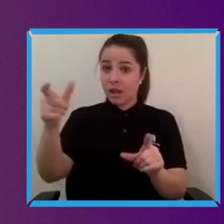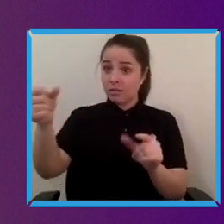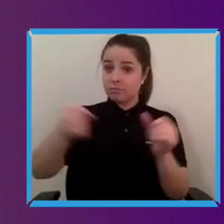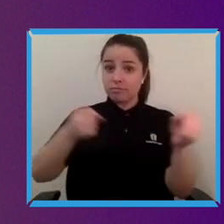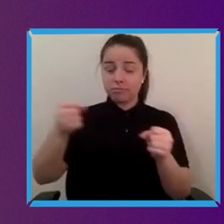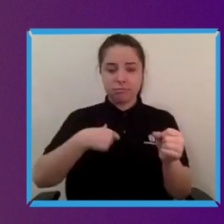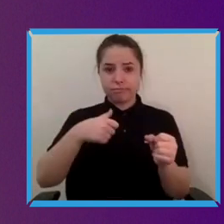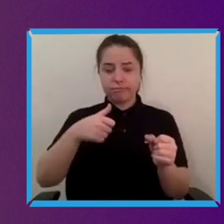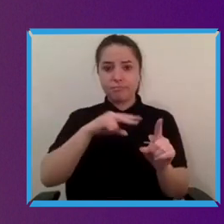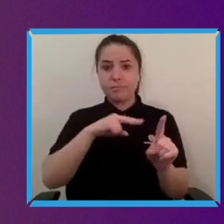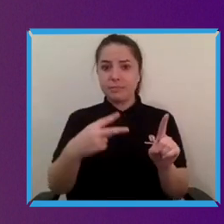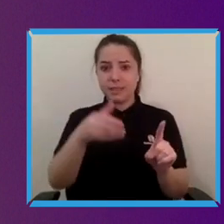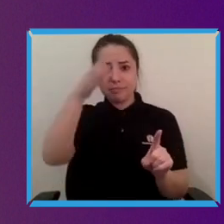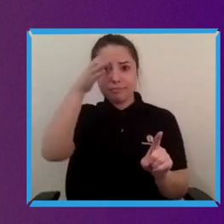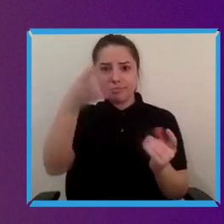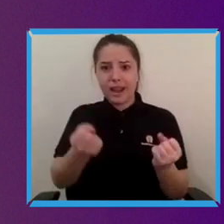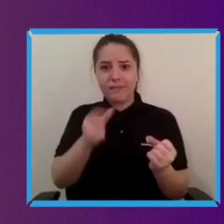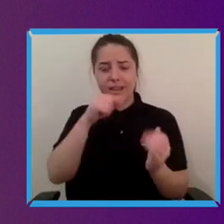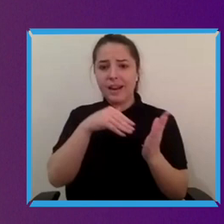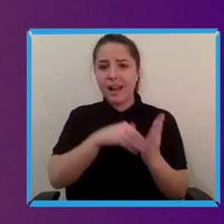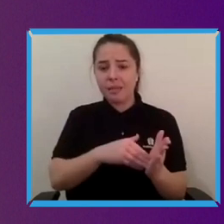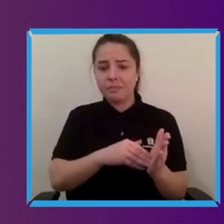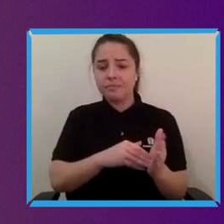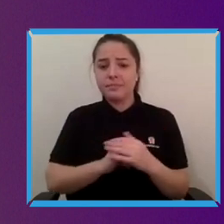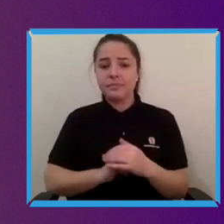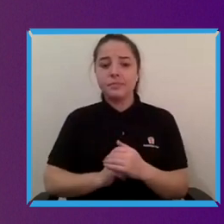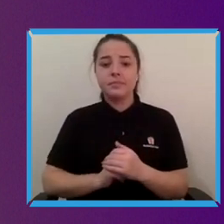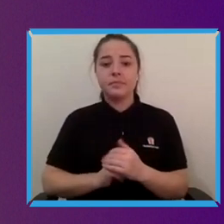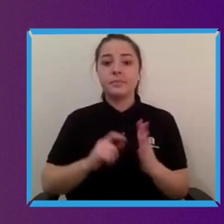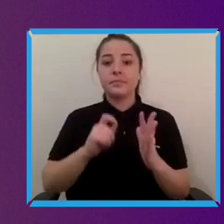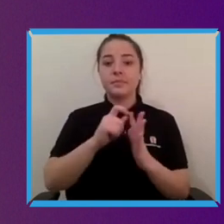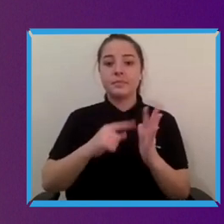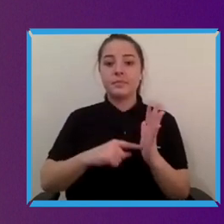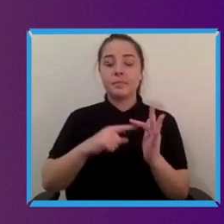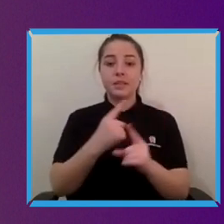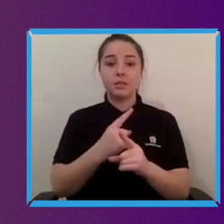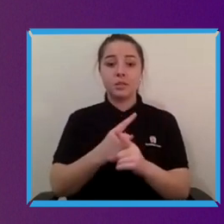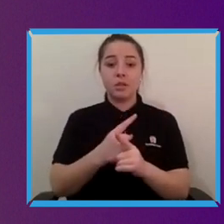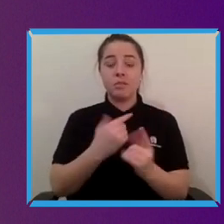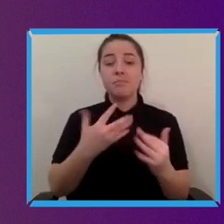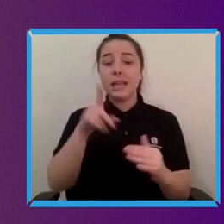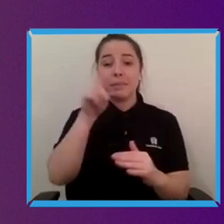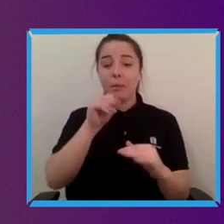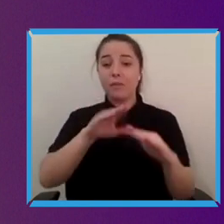Then we've had people tuning in tonight from all over the world. We've had a couple of people in